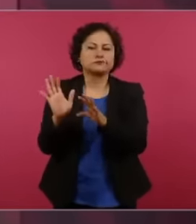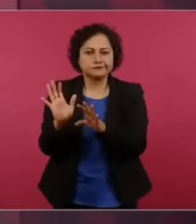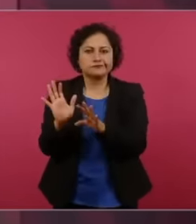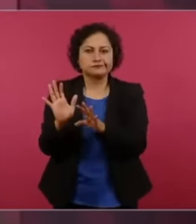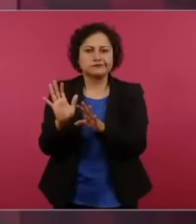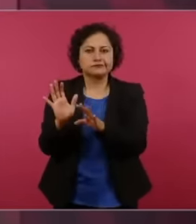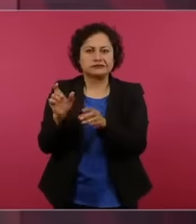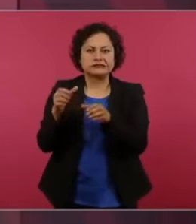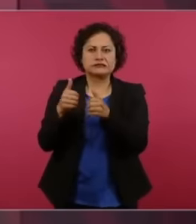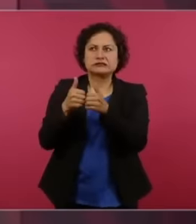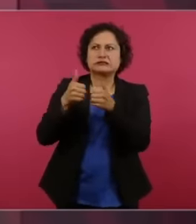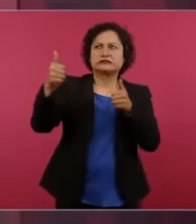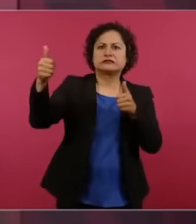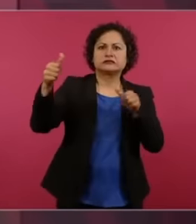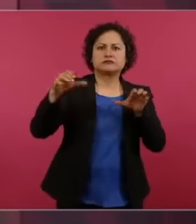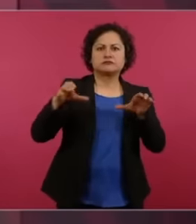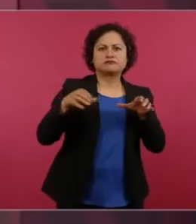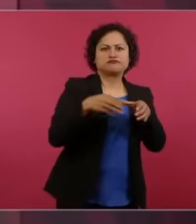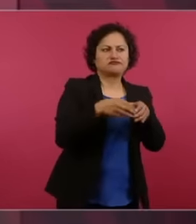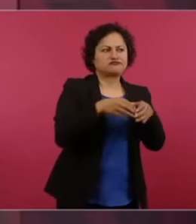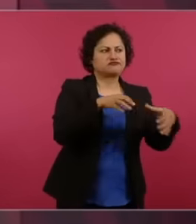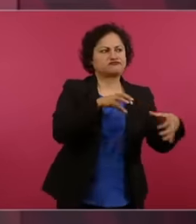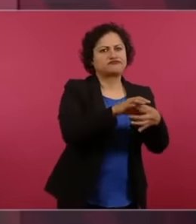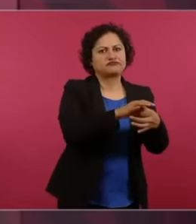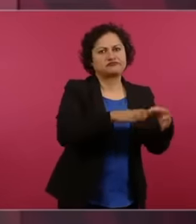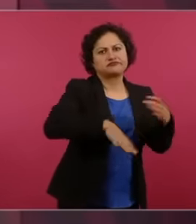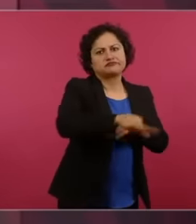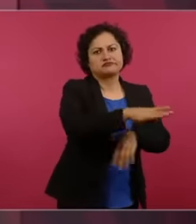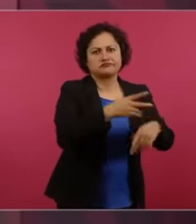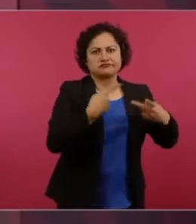people